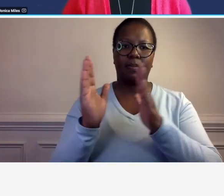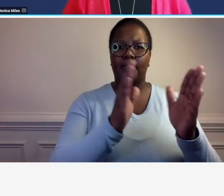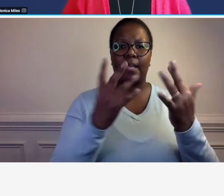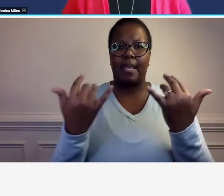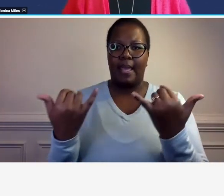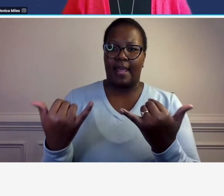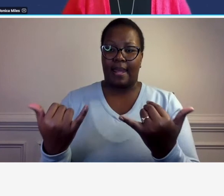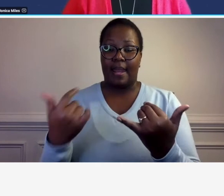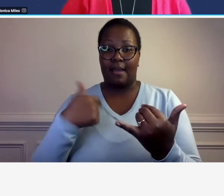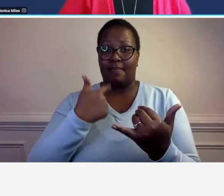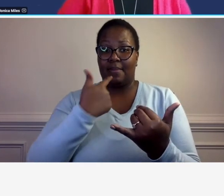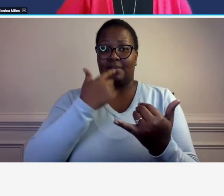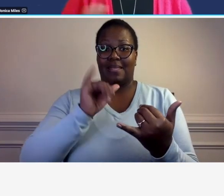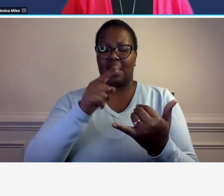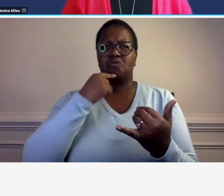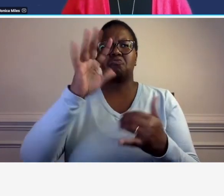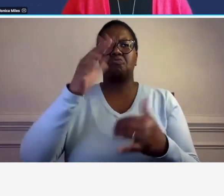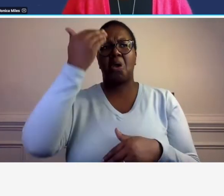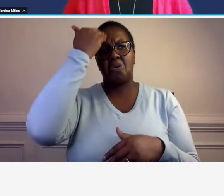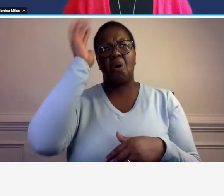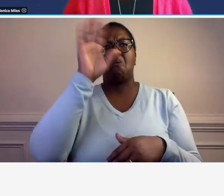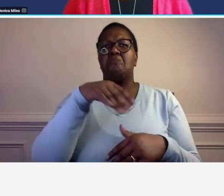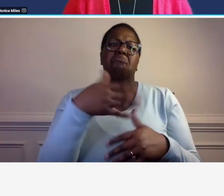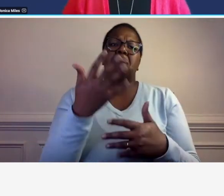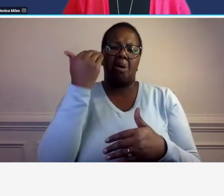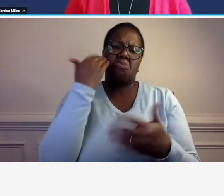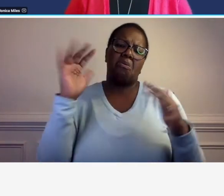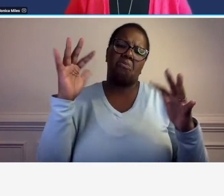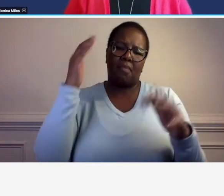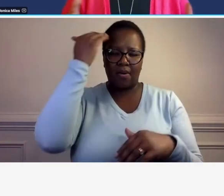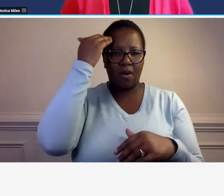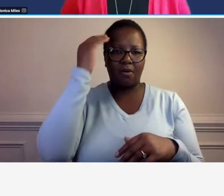is common sense but a whole bunch of businesses don't have them and it's because it takes time